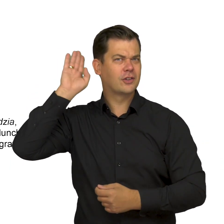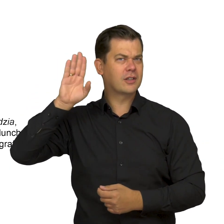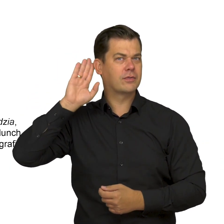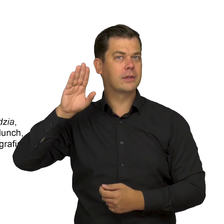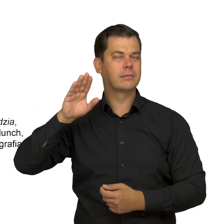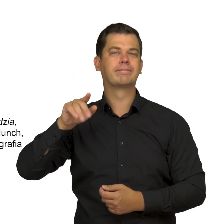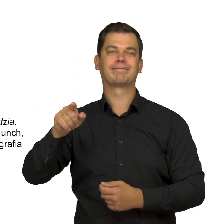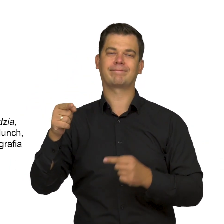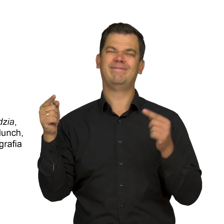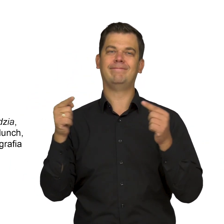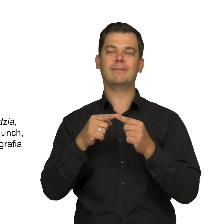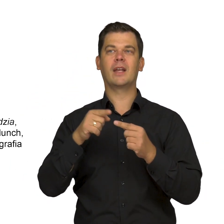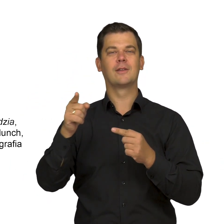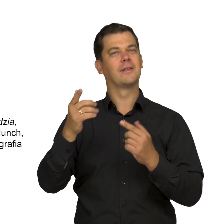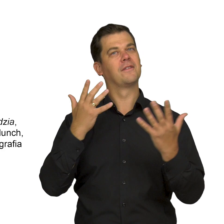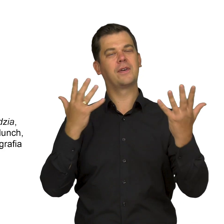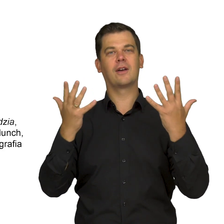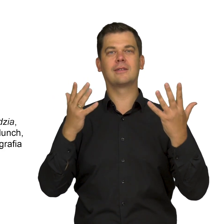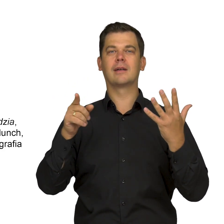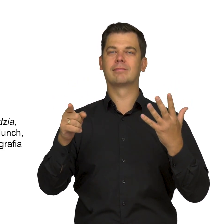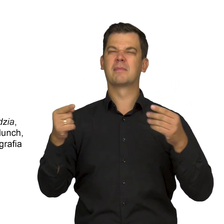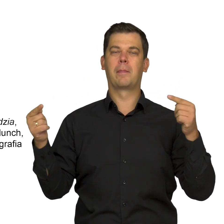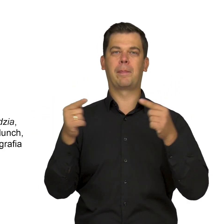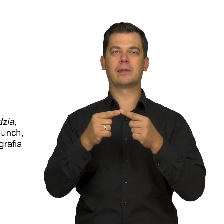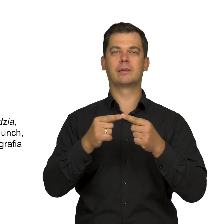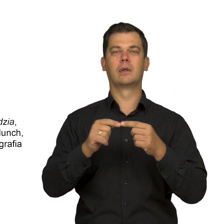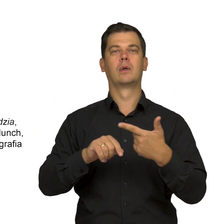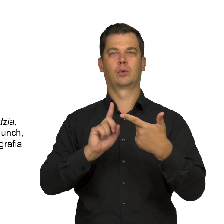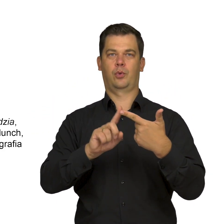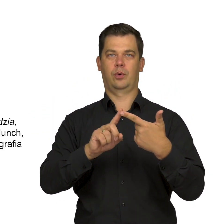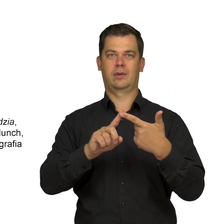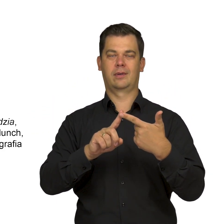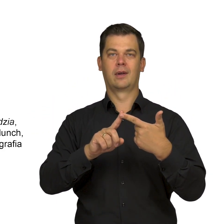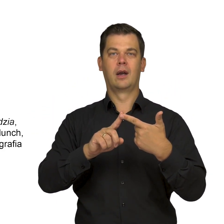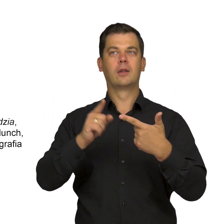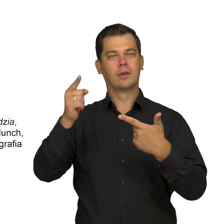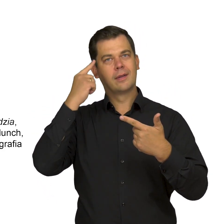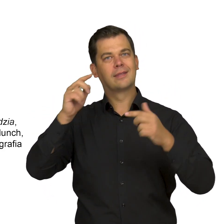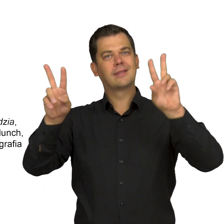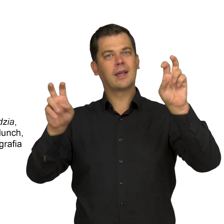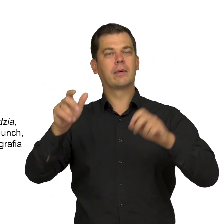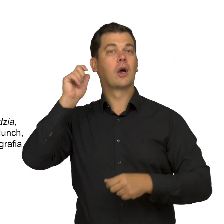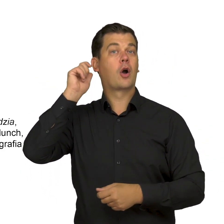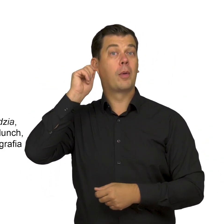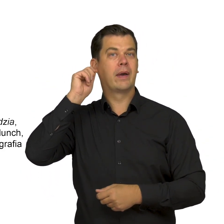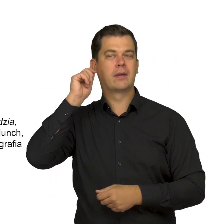seems related to another important motif in Munch's art: that of the femme fatale,